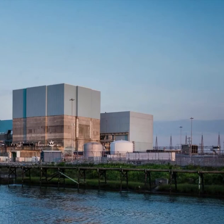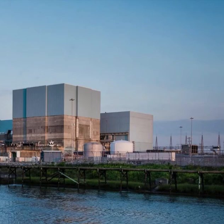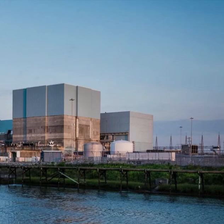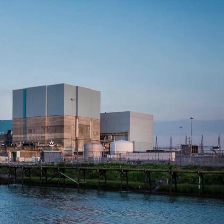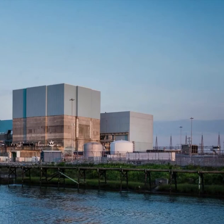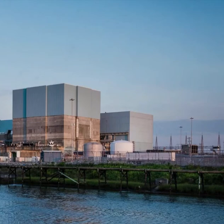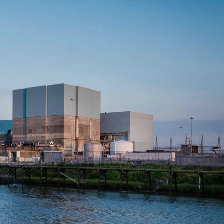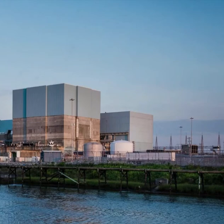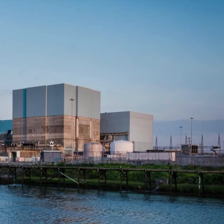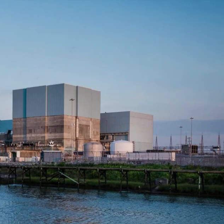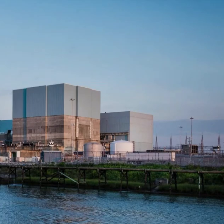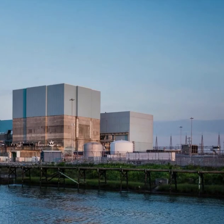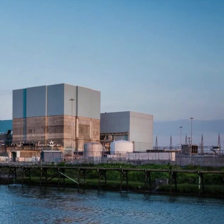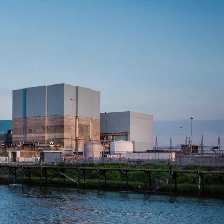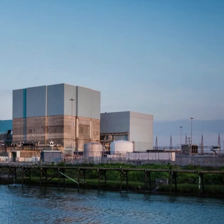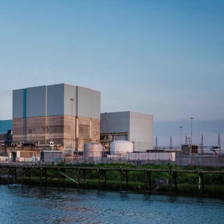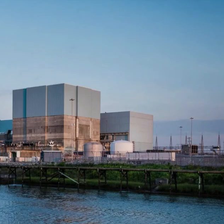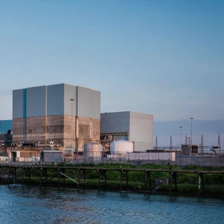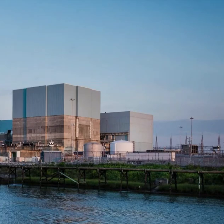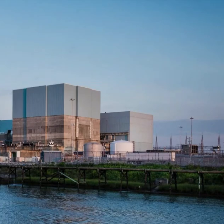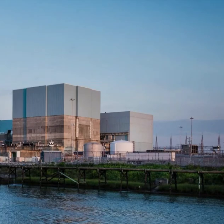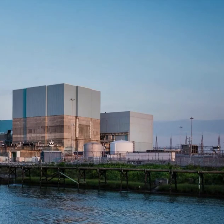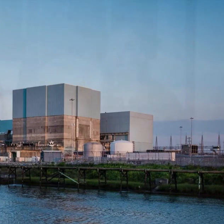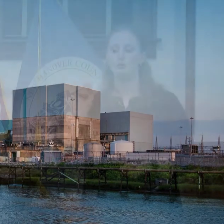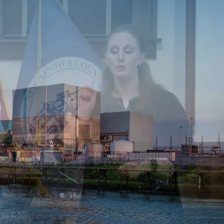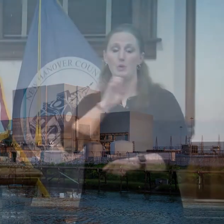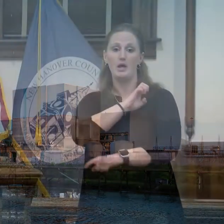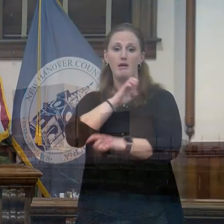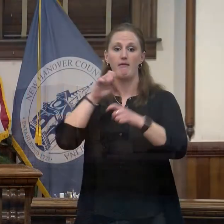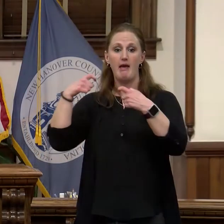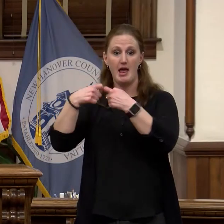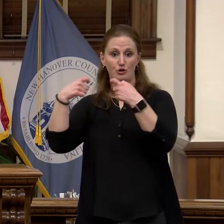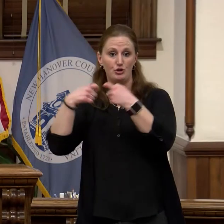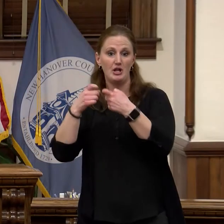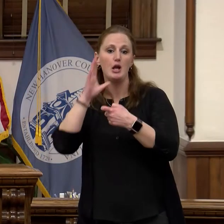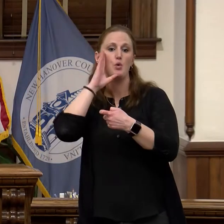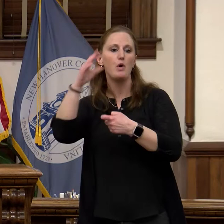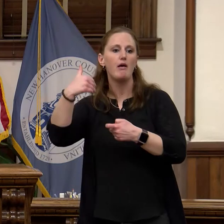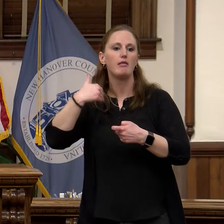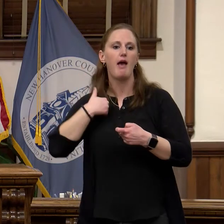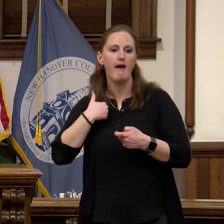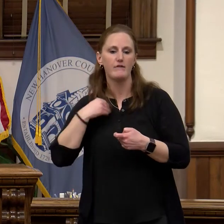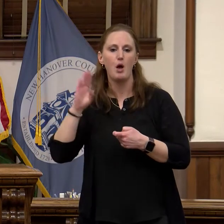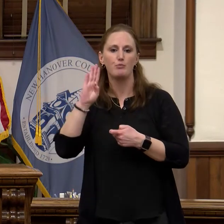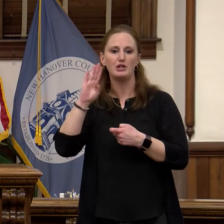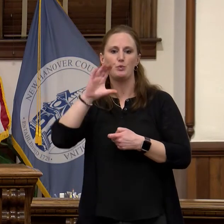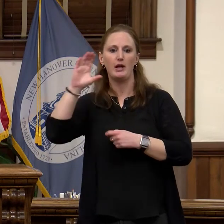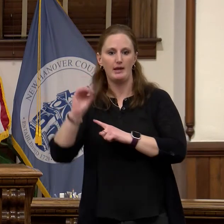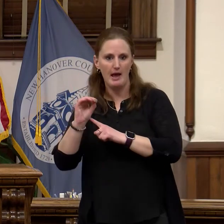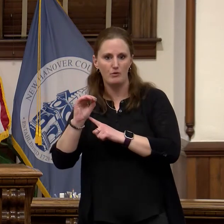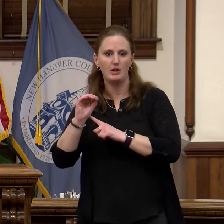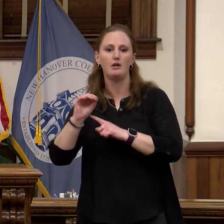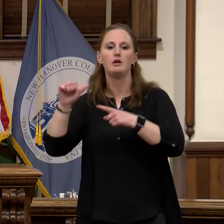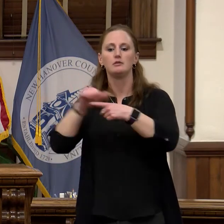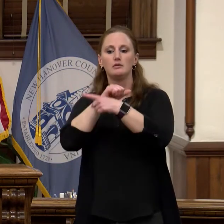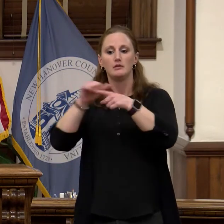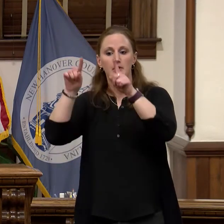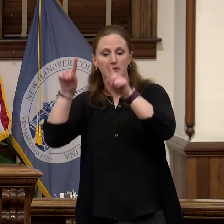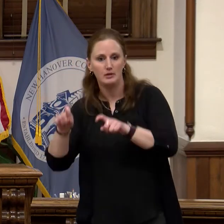Duke Energy's Brunswick nuclear task force and array of federal state and local partners for an exercise that will go